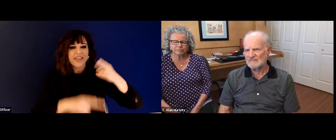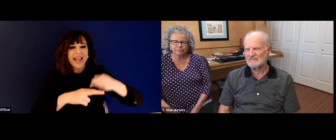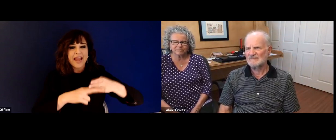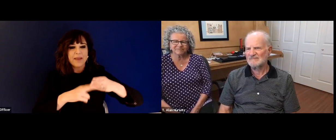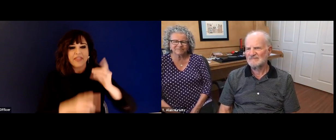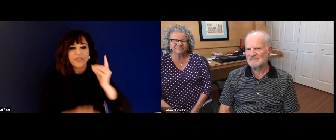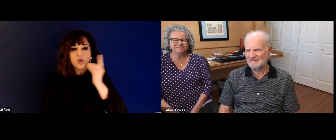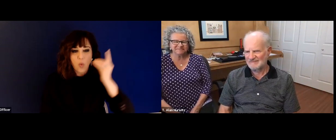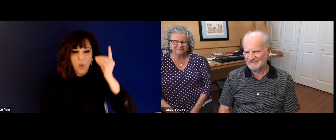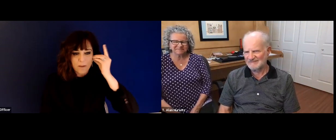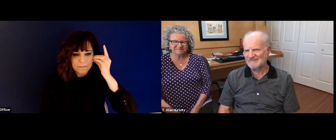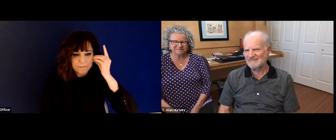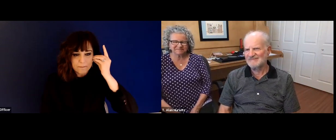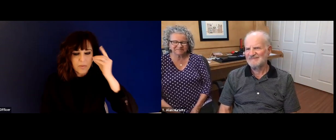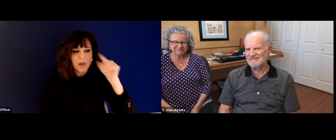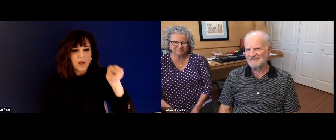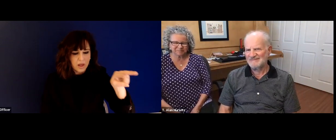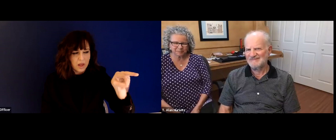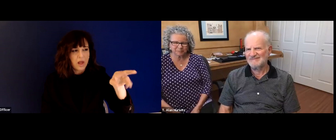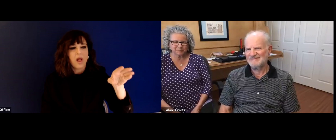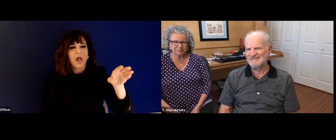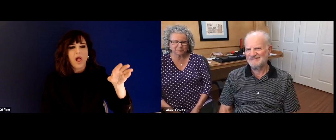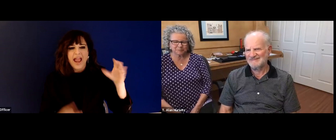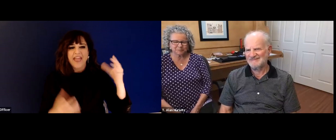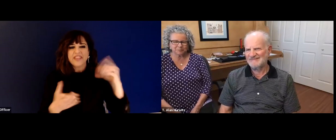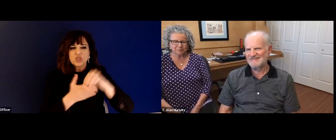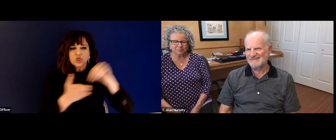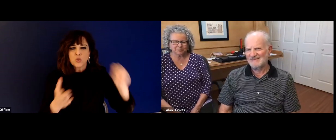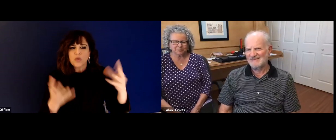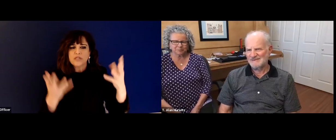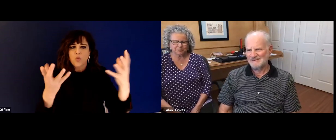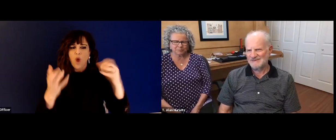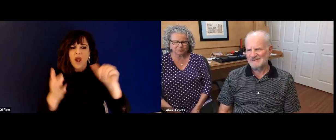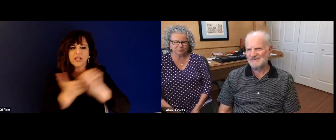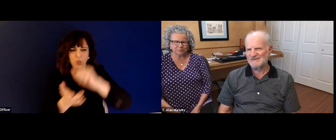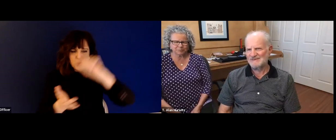out that through challenging experiences with out that you